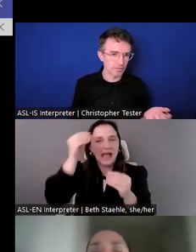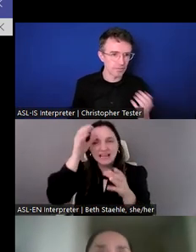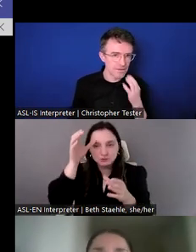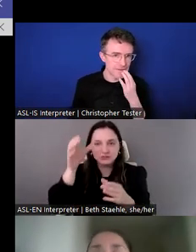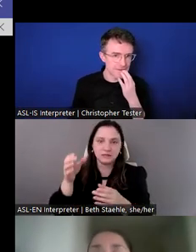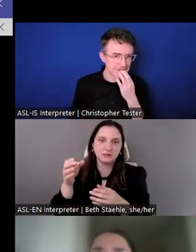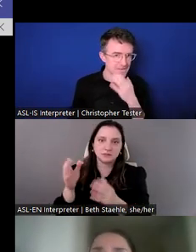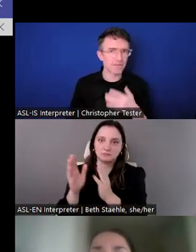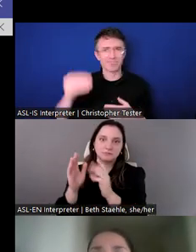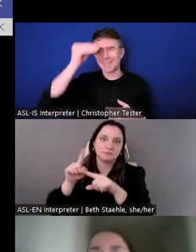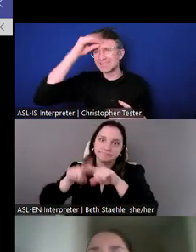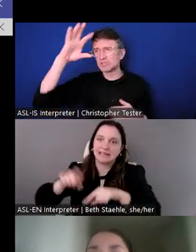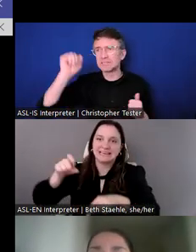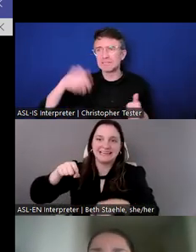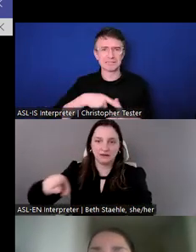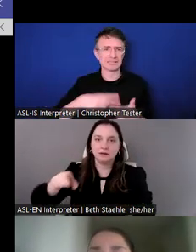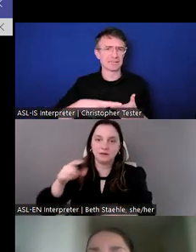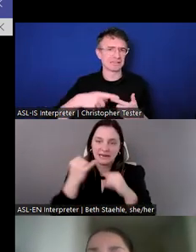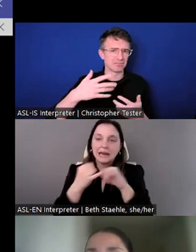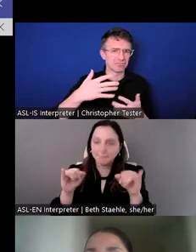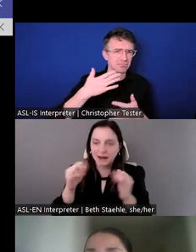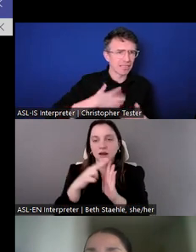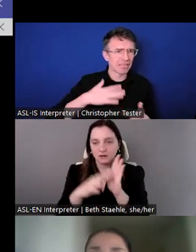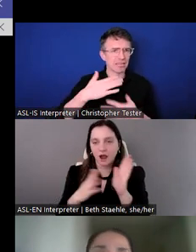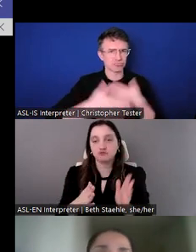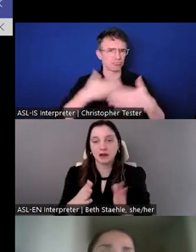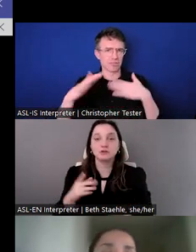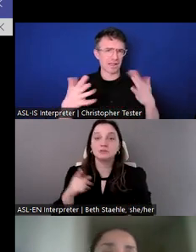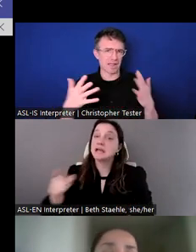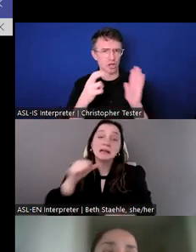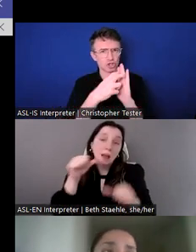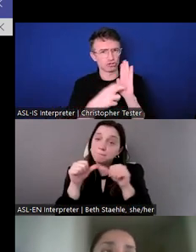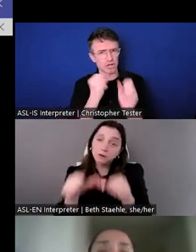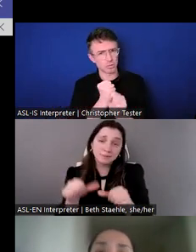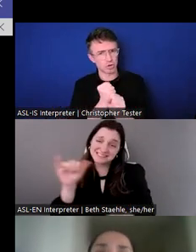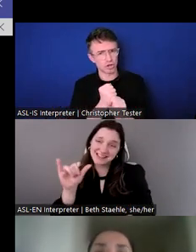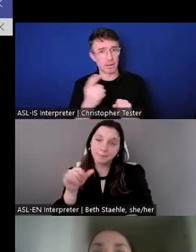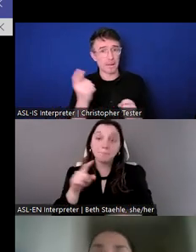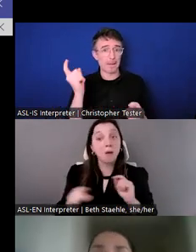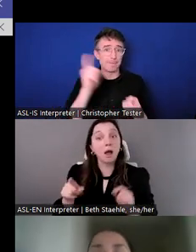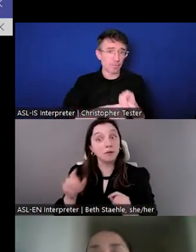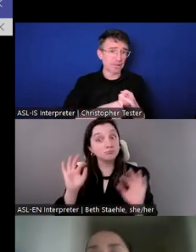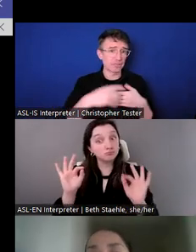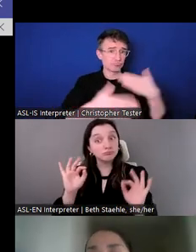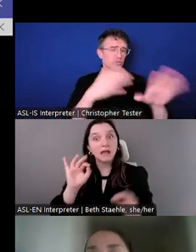Those are also very short term opportunities. Again, they're great if you have a focused skill.